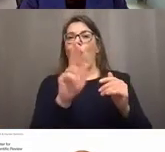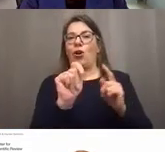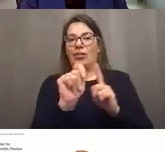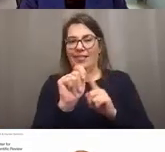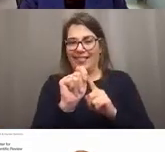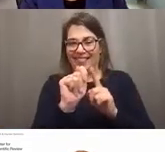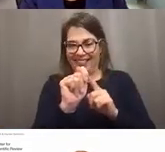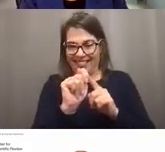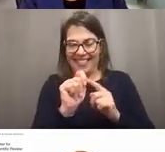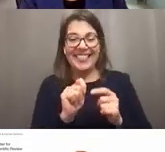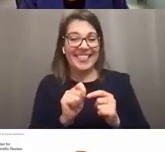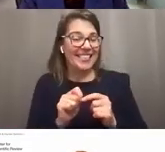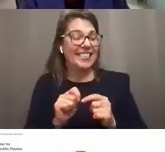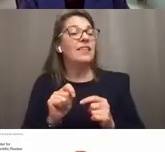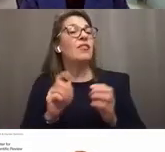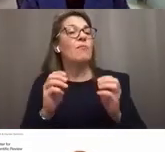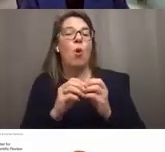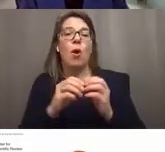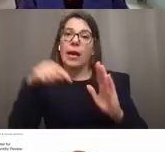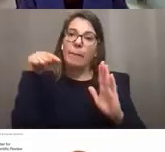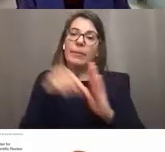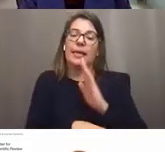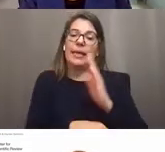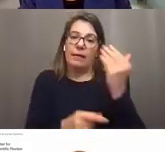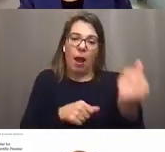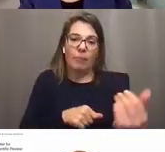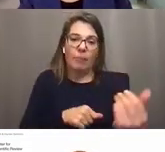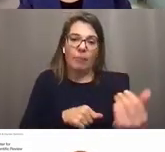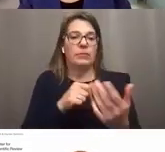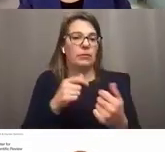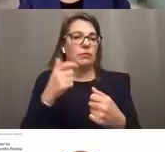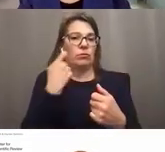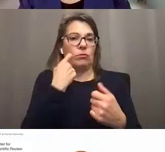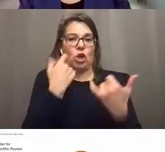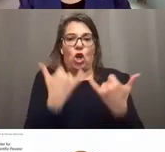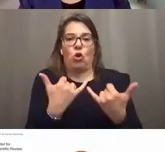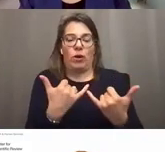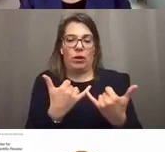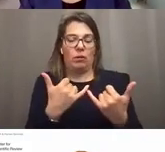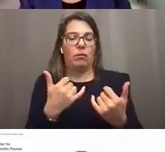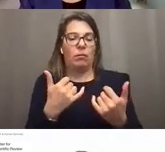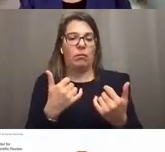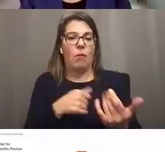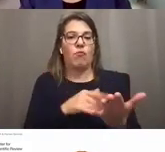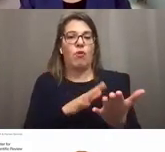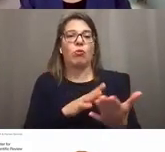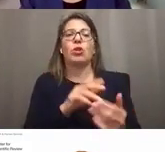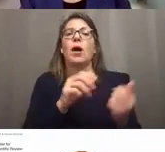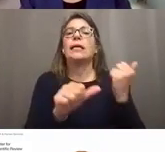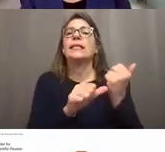Yeah, so for our more complete and up to date approach, you can use the assisted referral tool. This works a lot like Matchmaker,